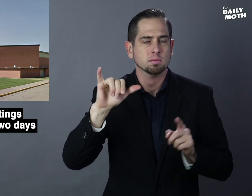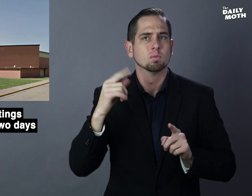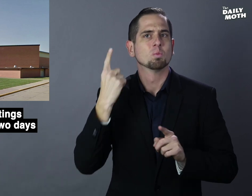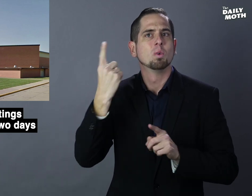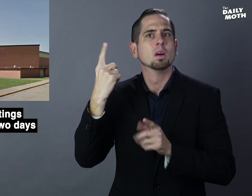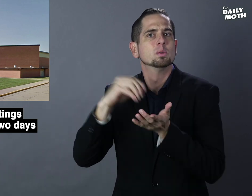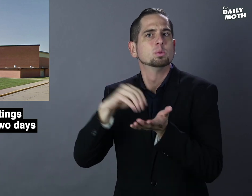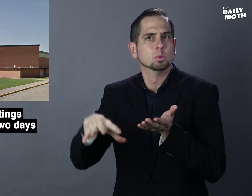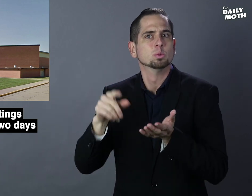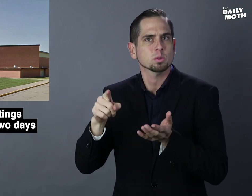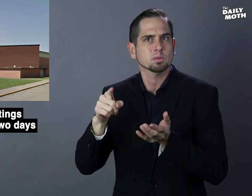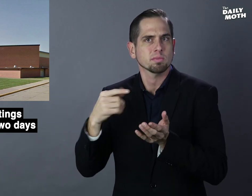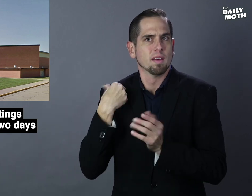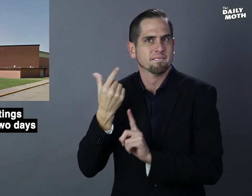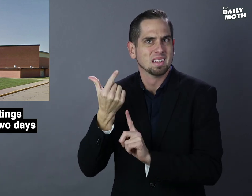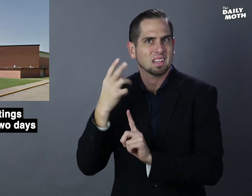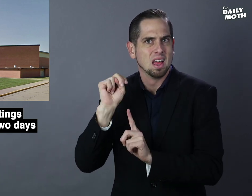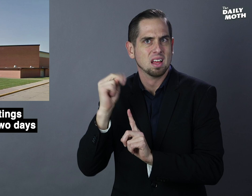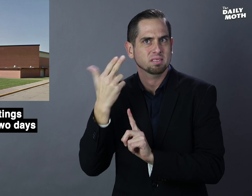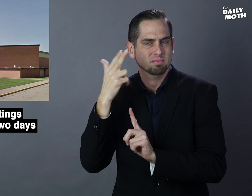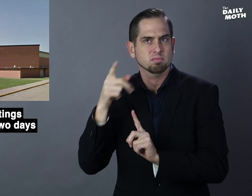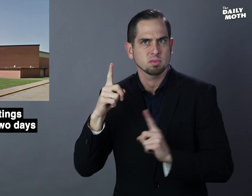there was a student who had a gun that